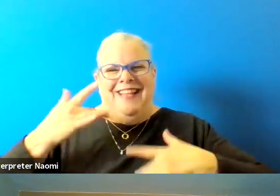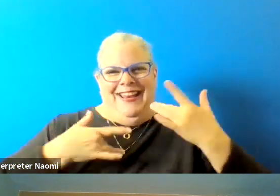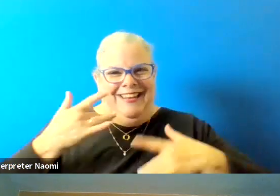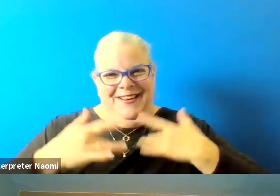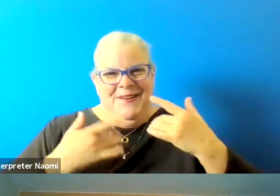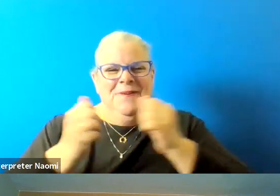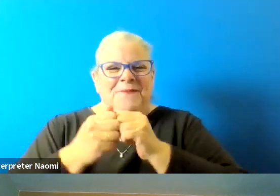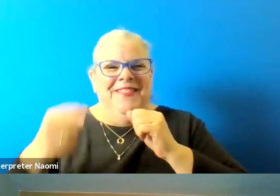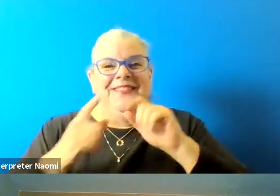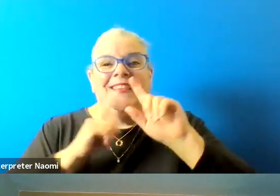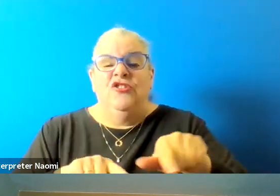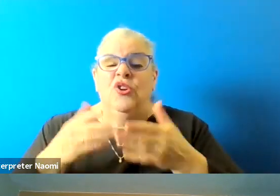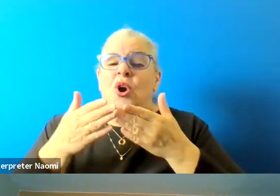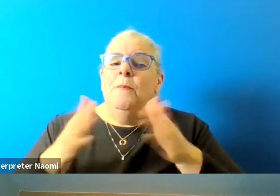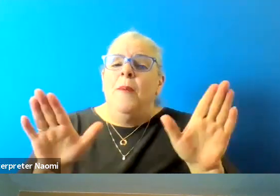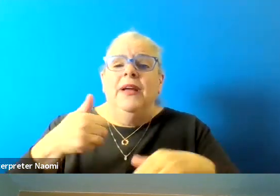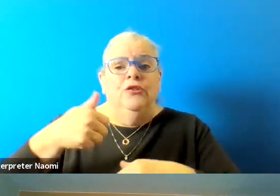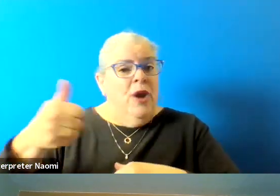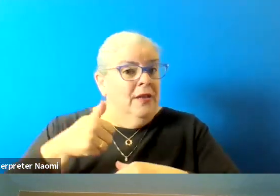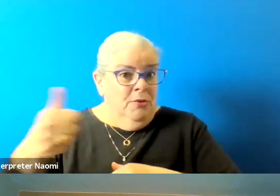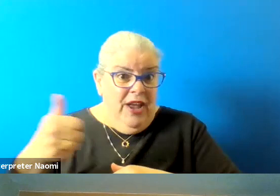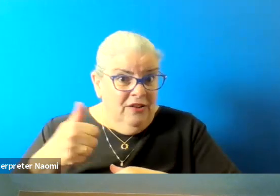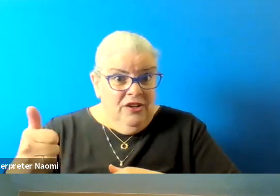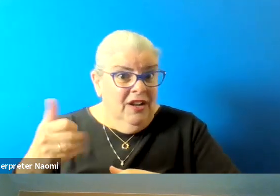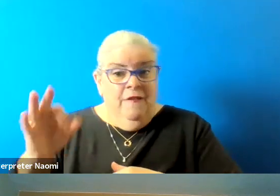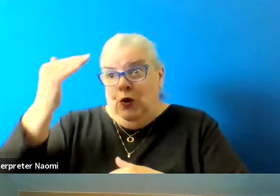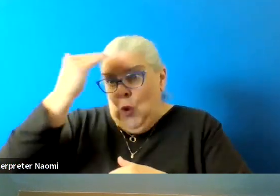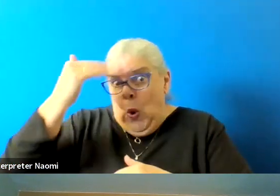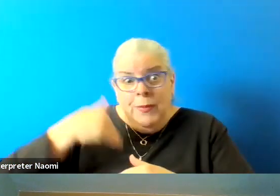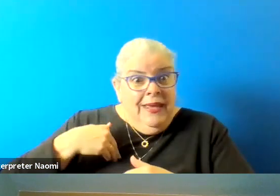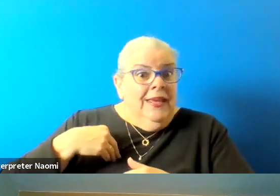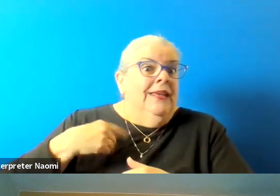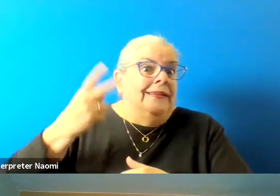Because public transportation, if anything, have seen me or heard me, or read my website,